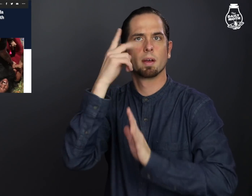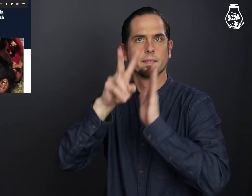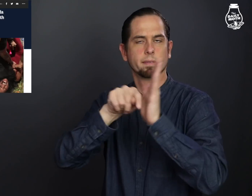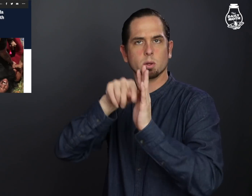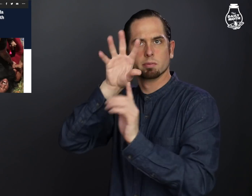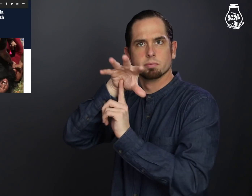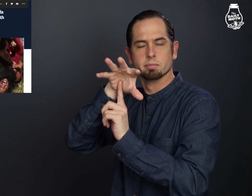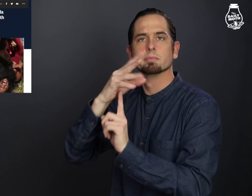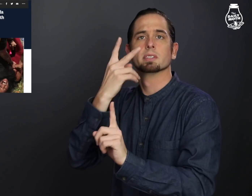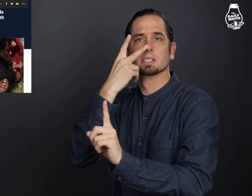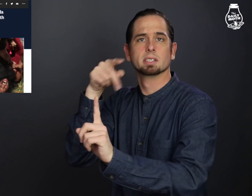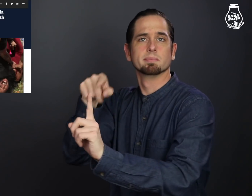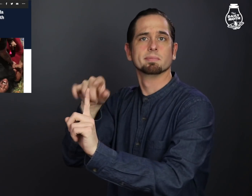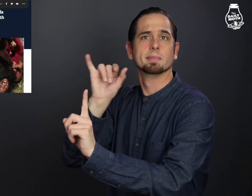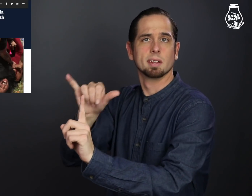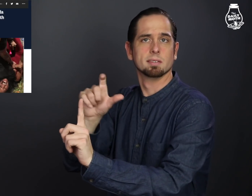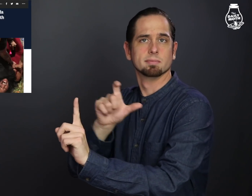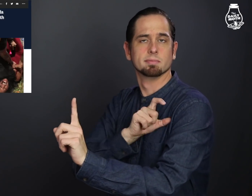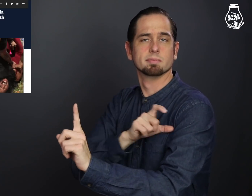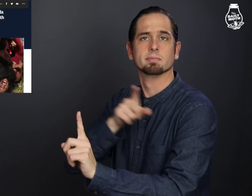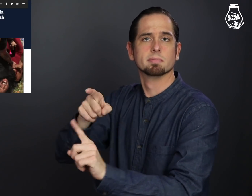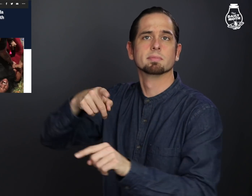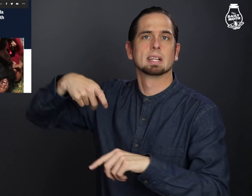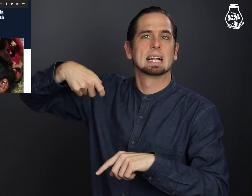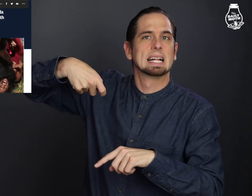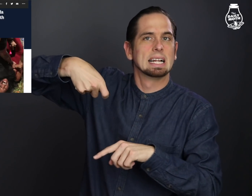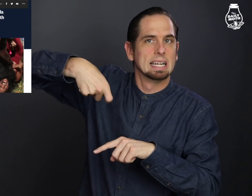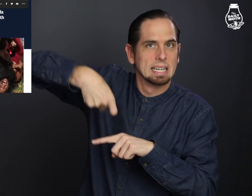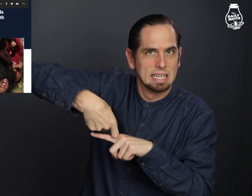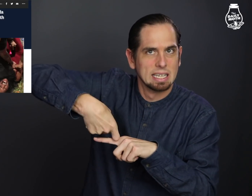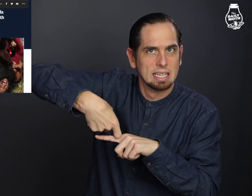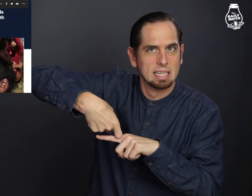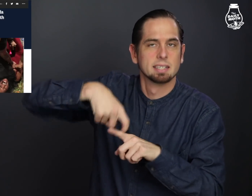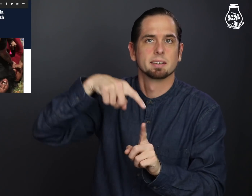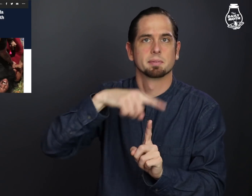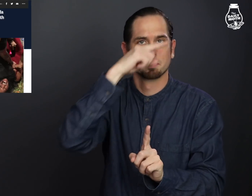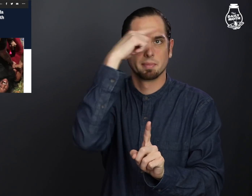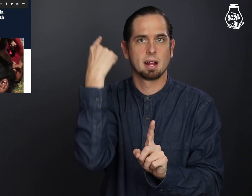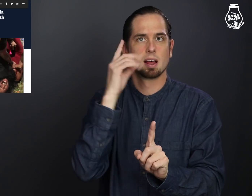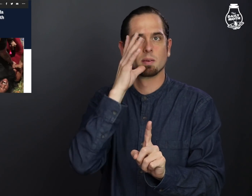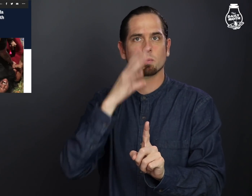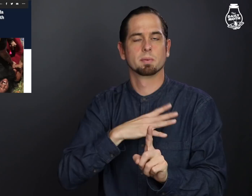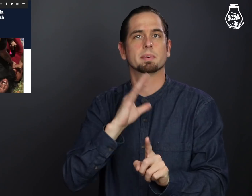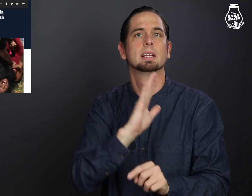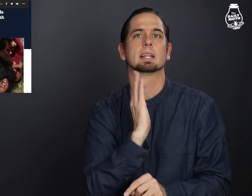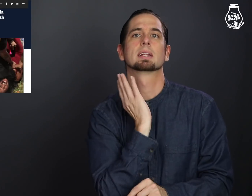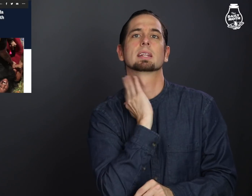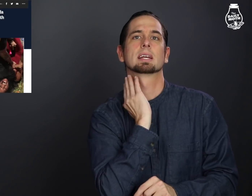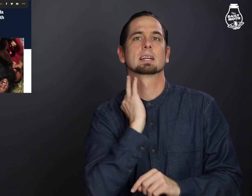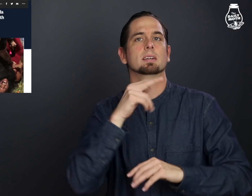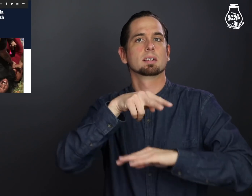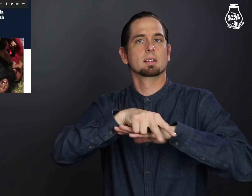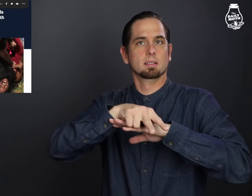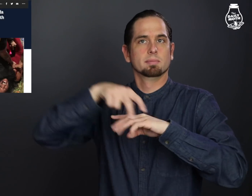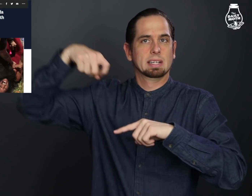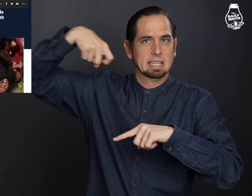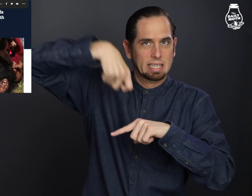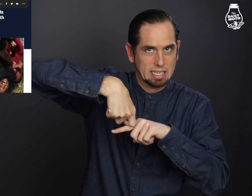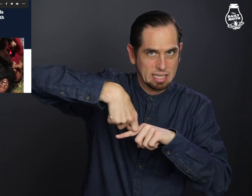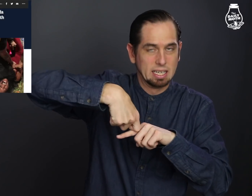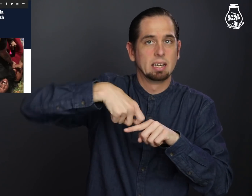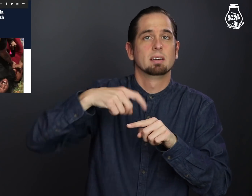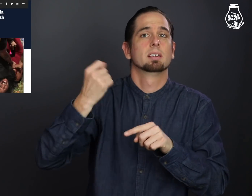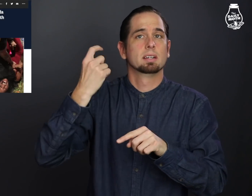A video shows him kneeling on a Black woman's neck